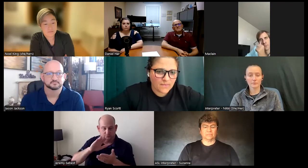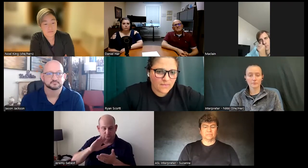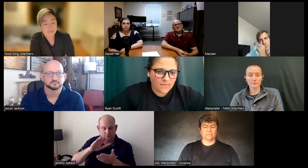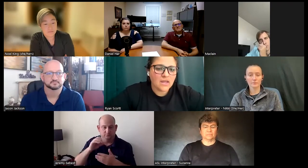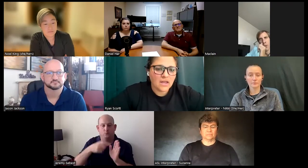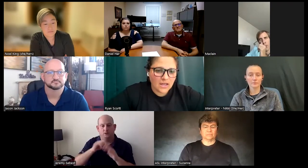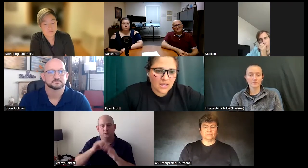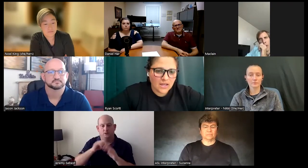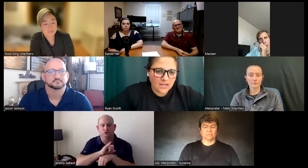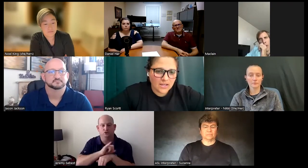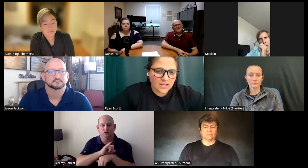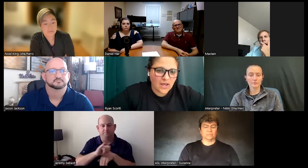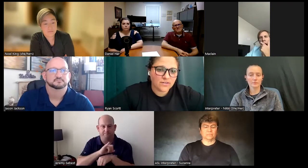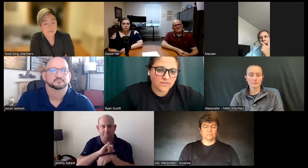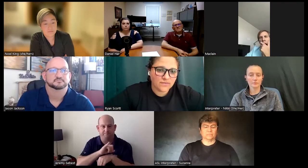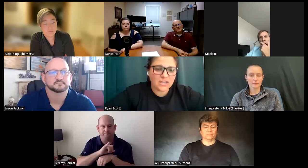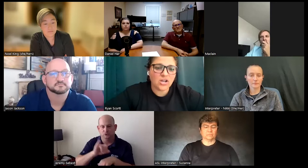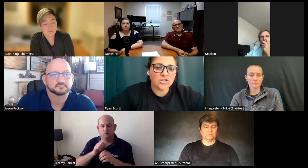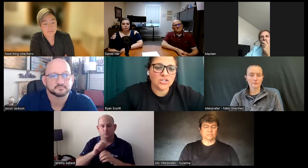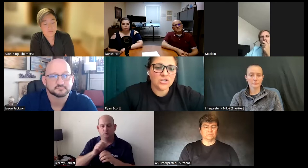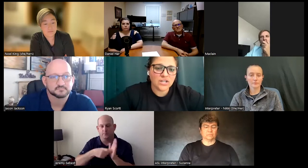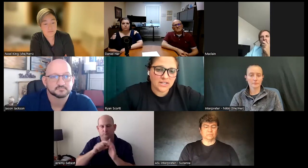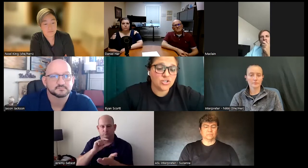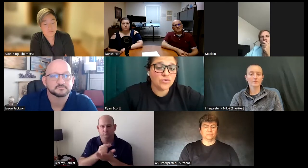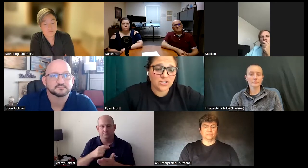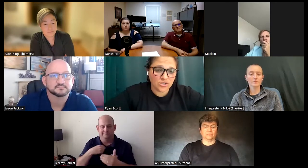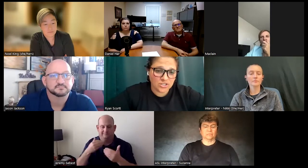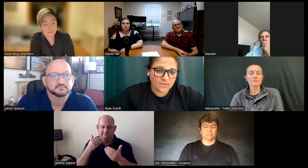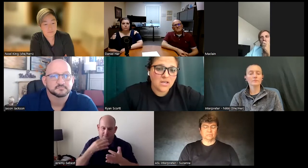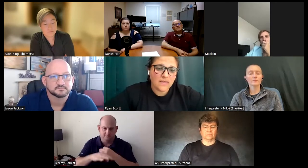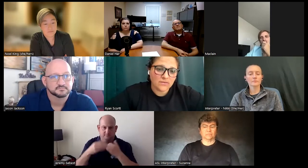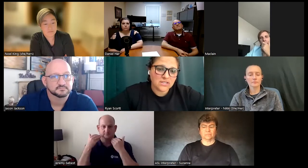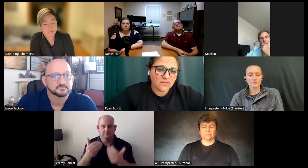and after finishing graduating college I got a two internship that was kind of a